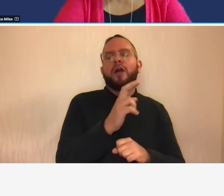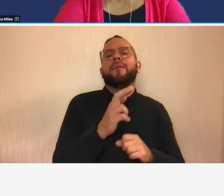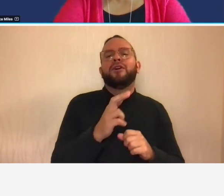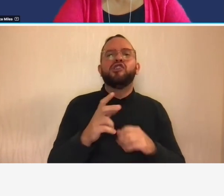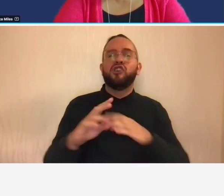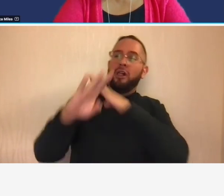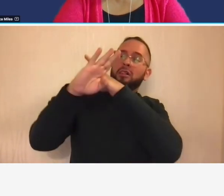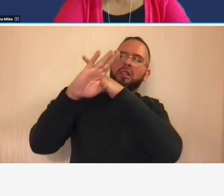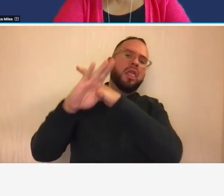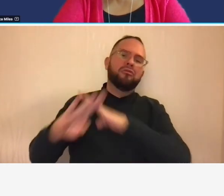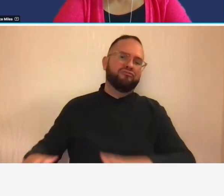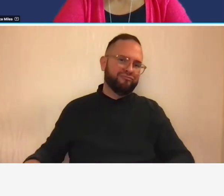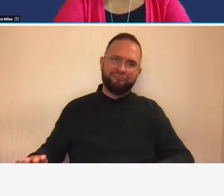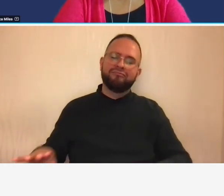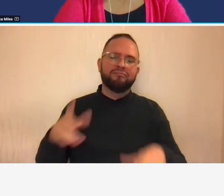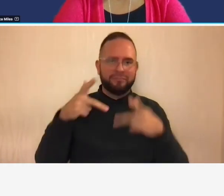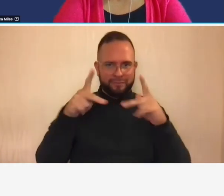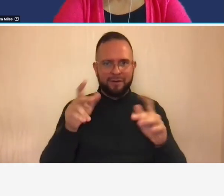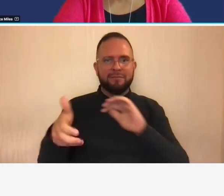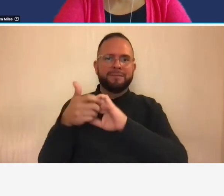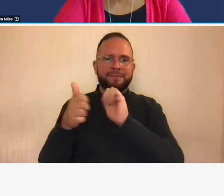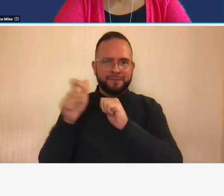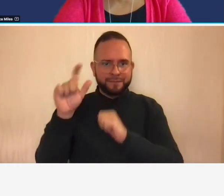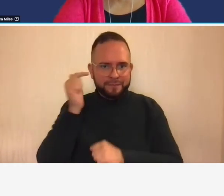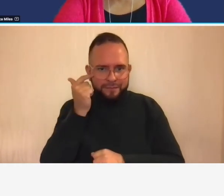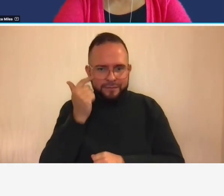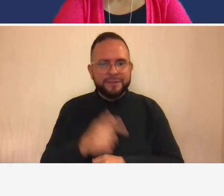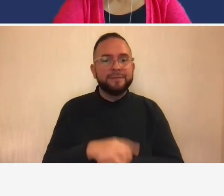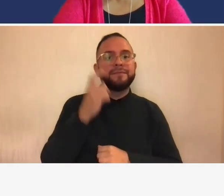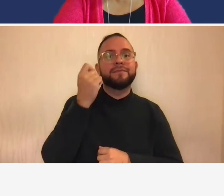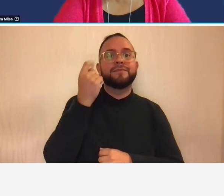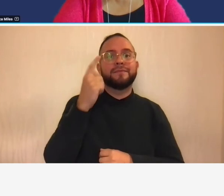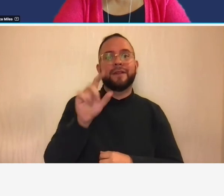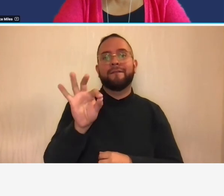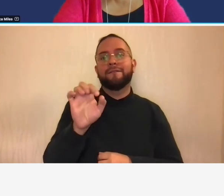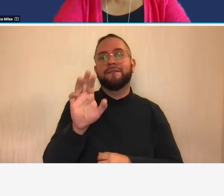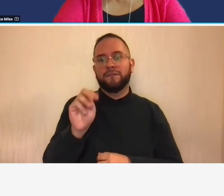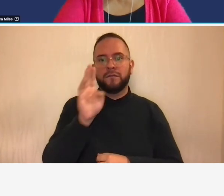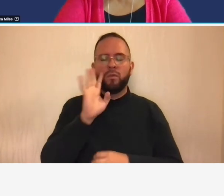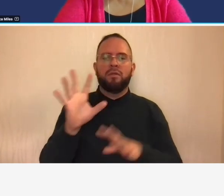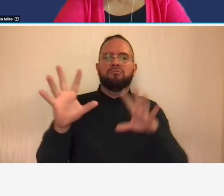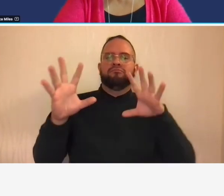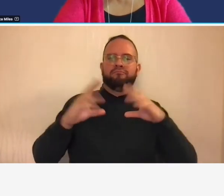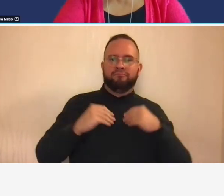and under this program the firm voluntarily accepts pre-established indirect cost rates